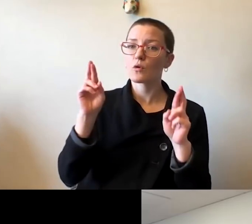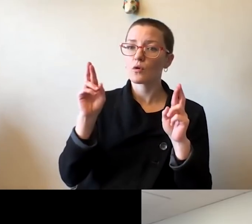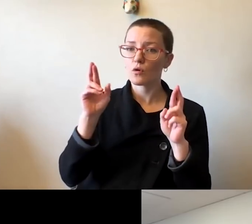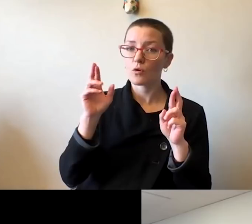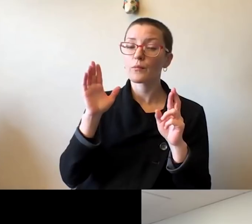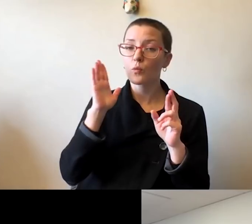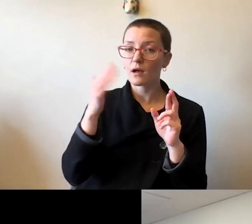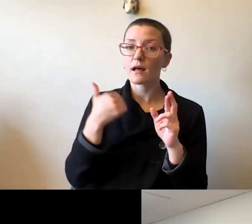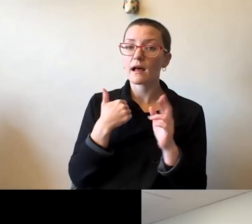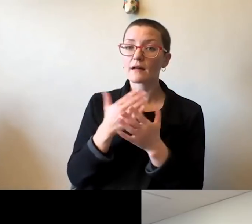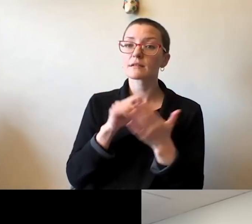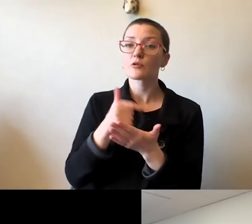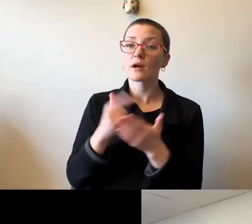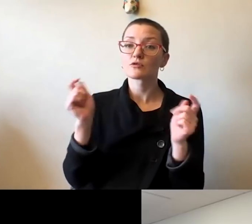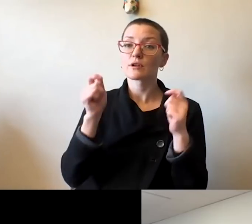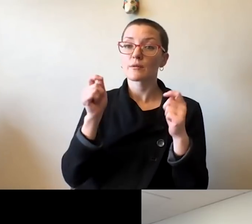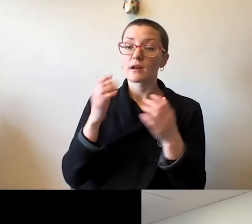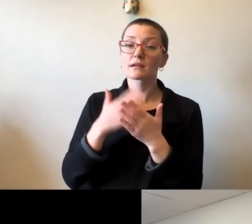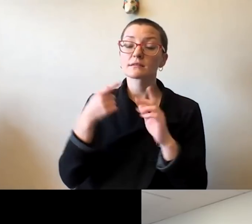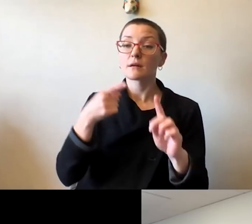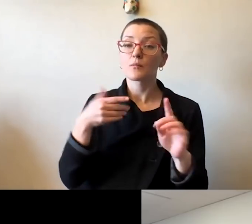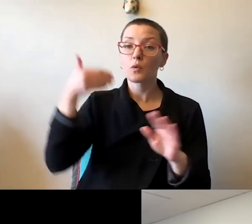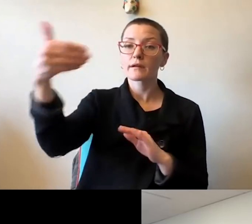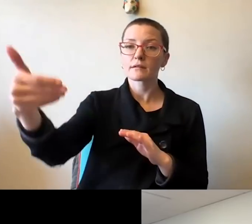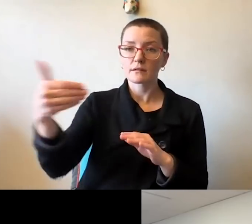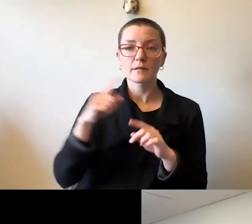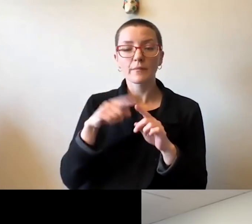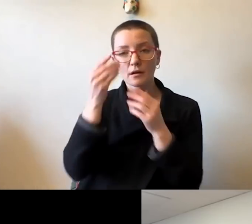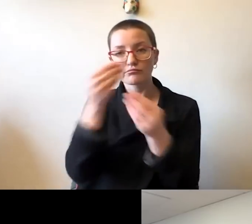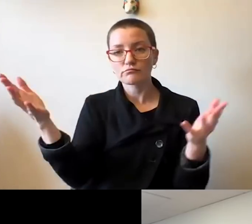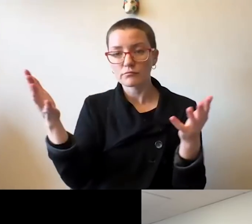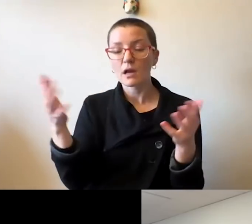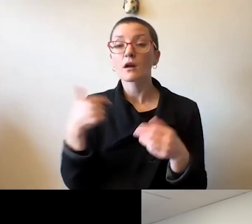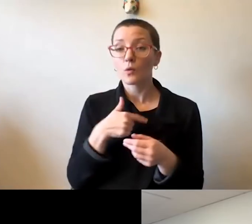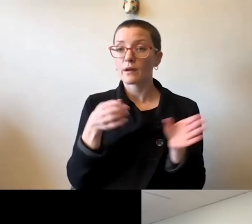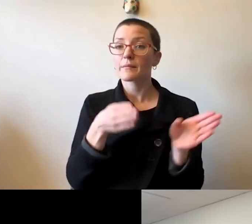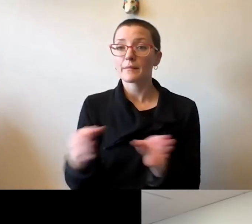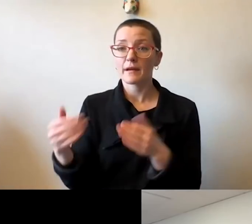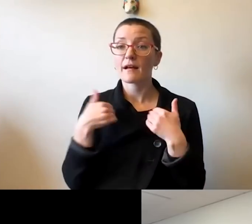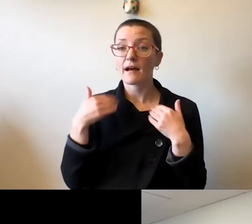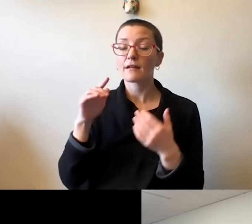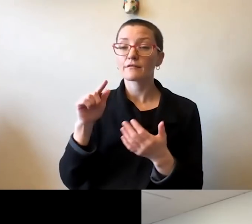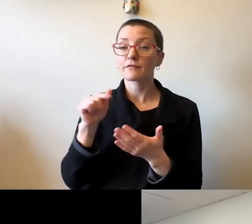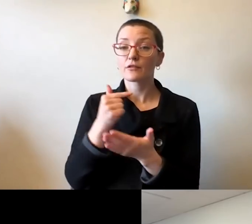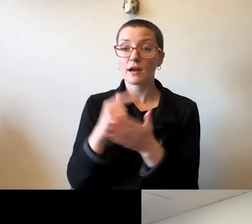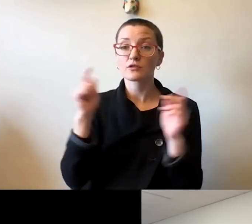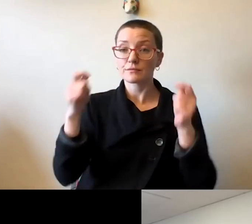But let me just say succinctly, we plan to have graduation for the Class of 2020 that was denied